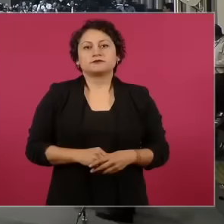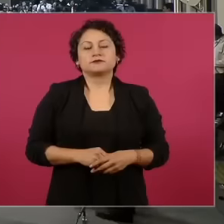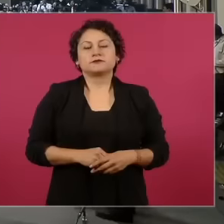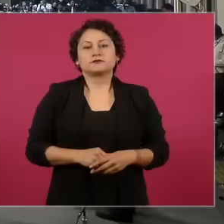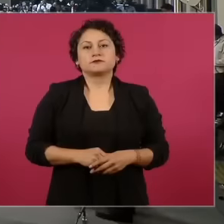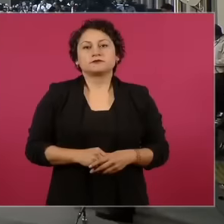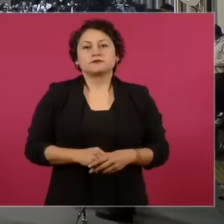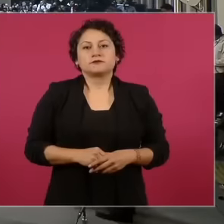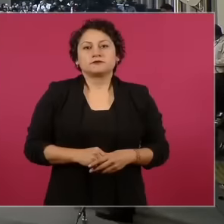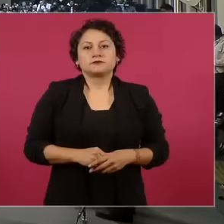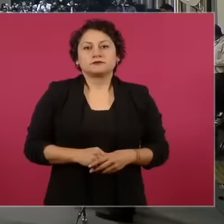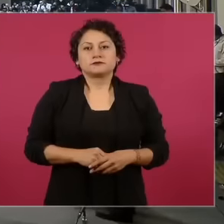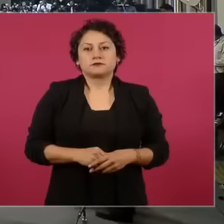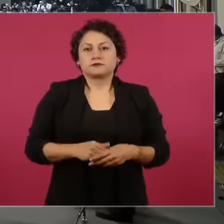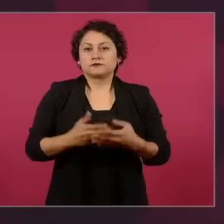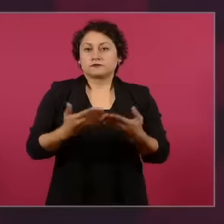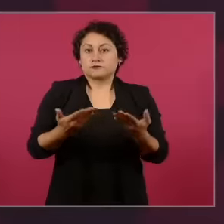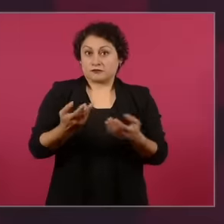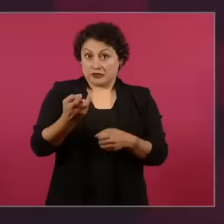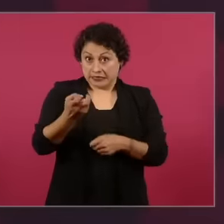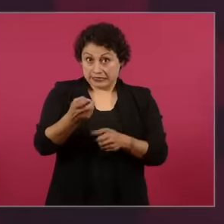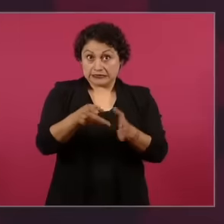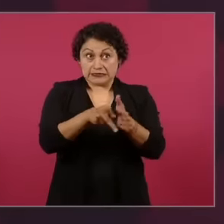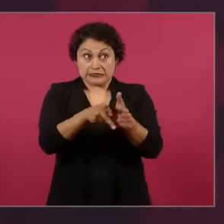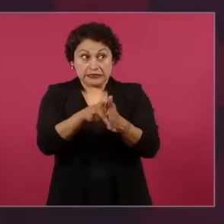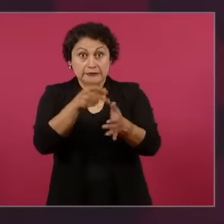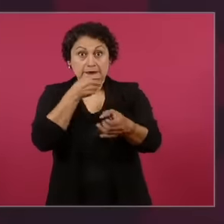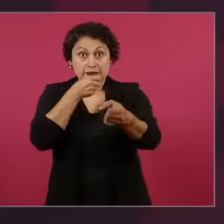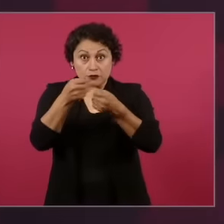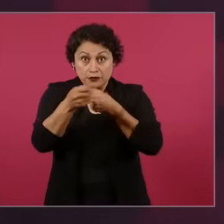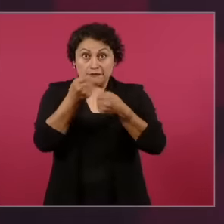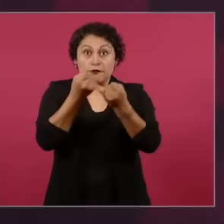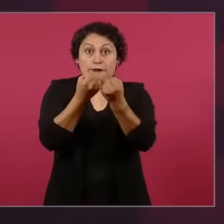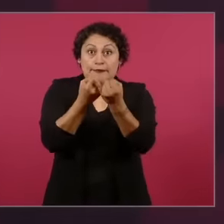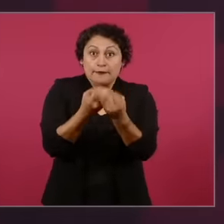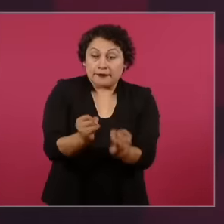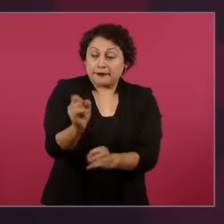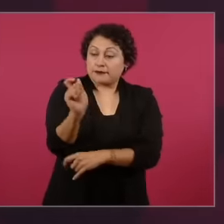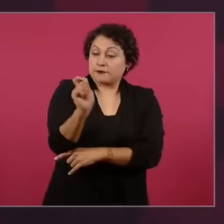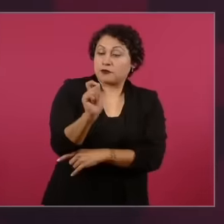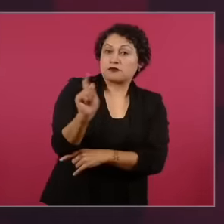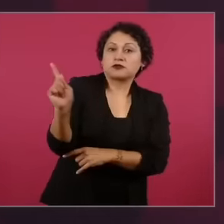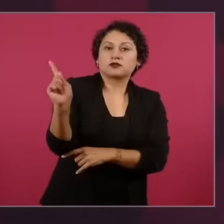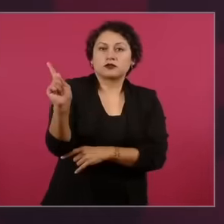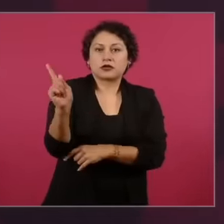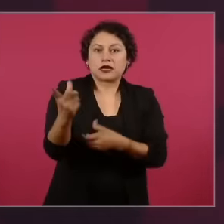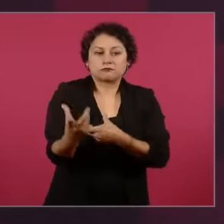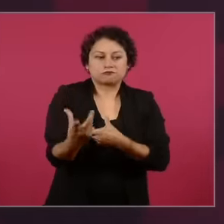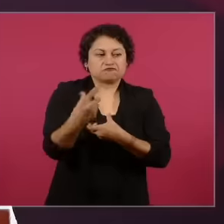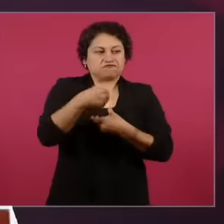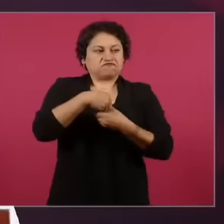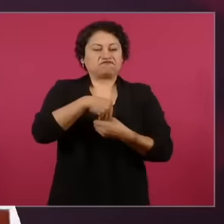This independent and professional journalism must be assumed as transforming element of